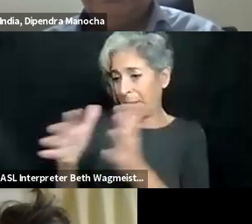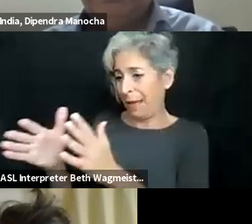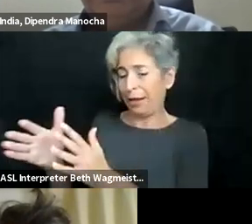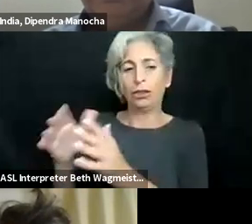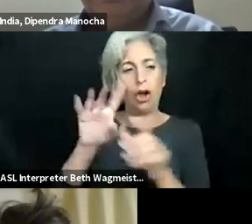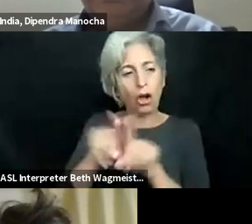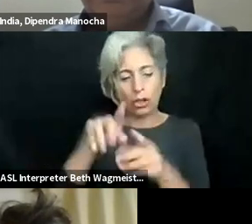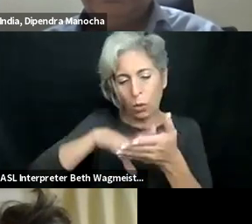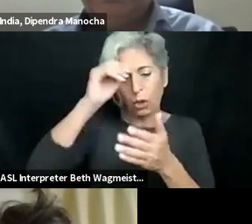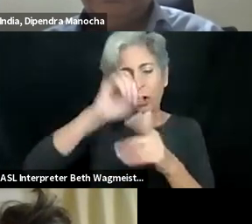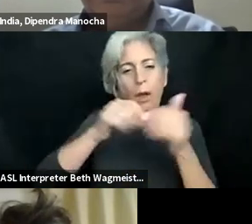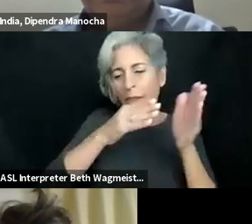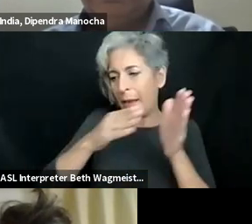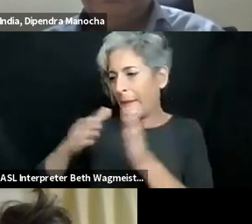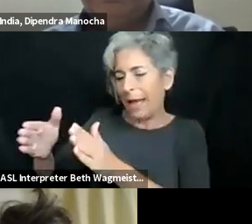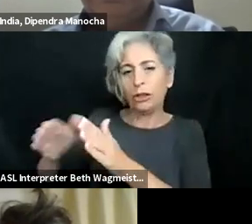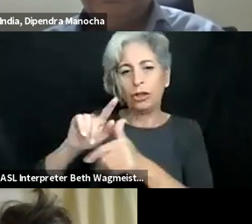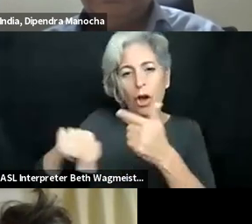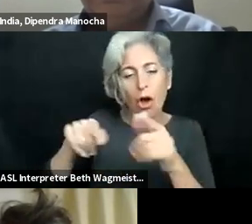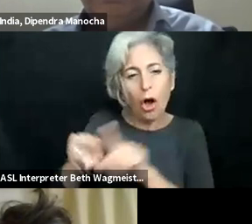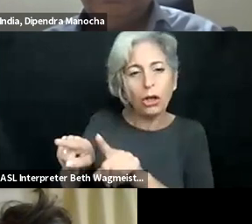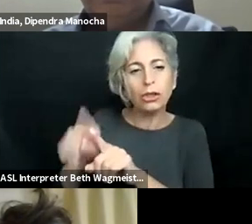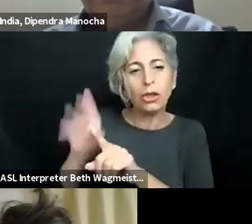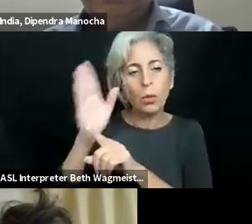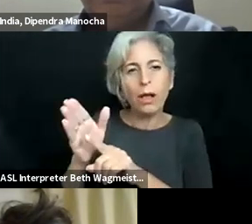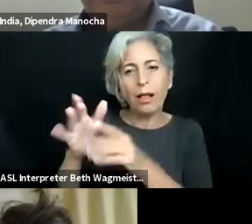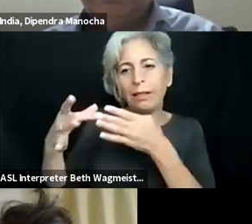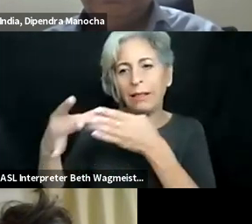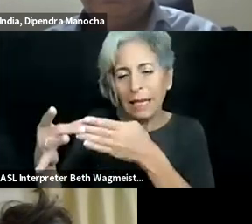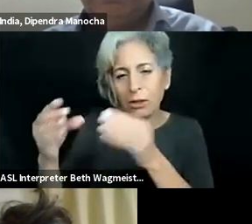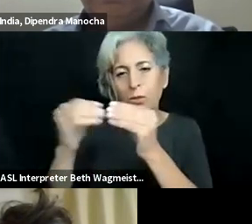And using artificial intelligence tools that cannot only match patterns